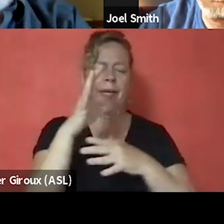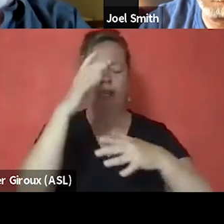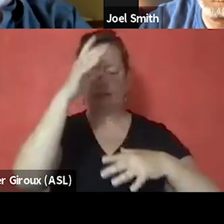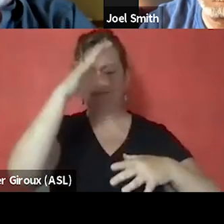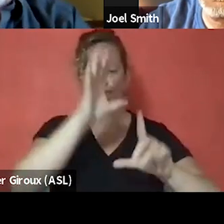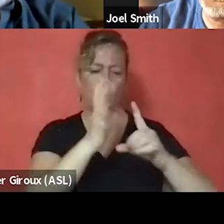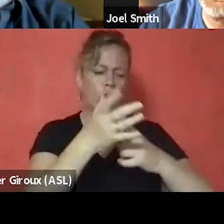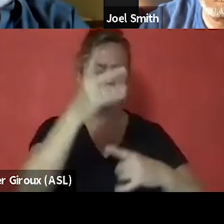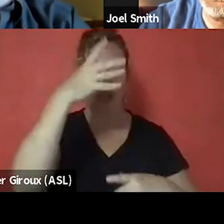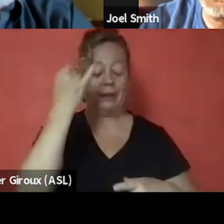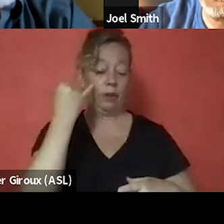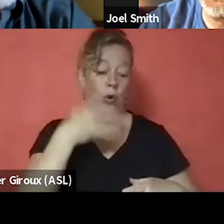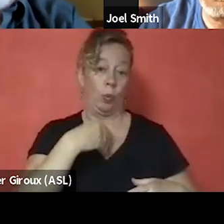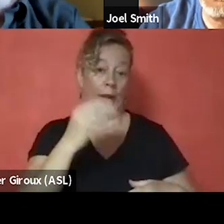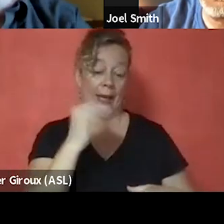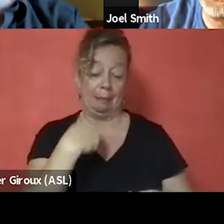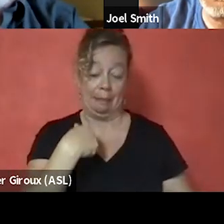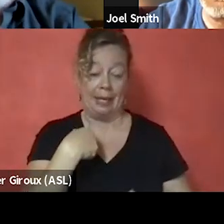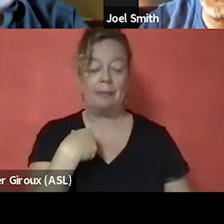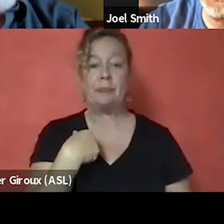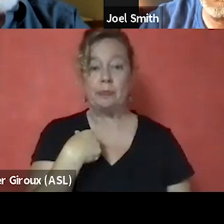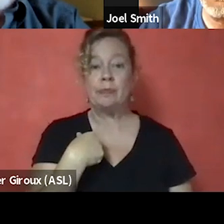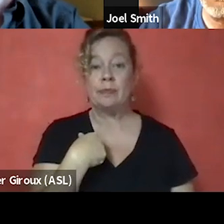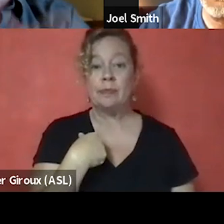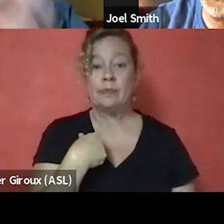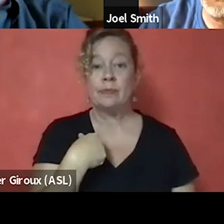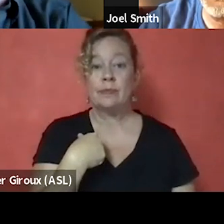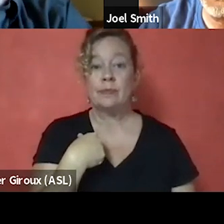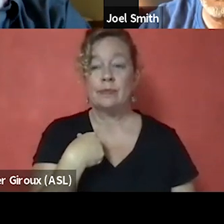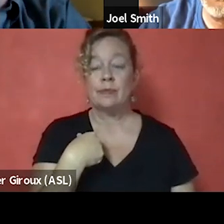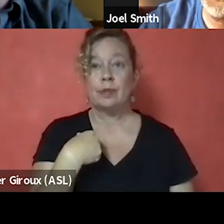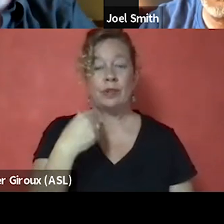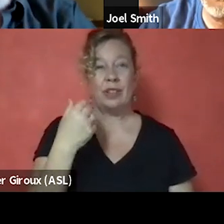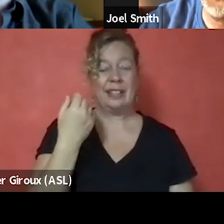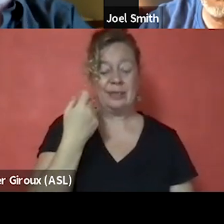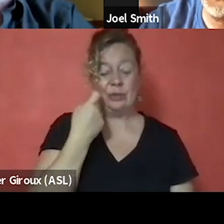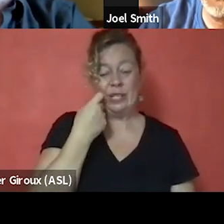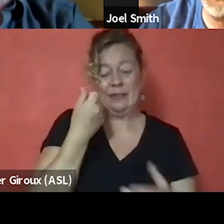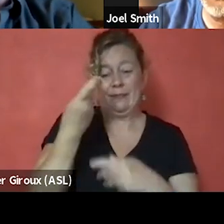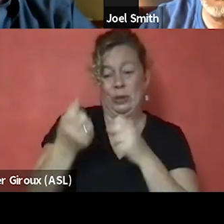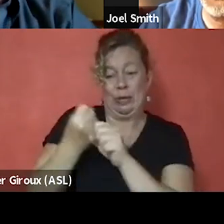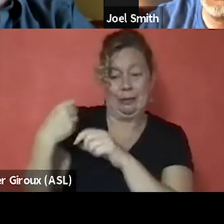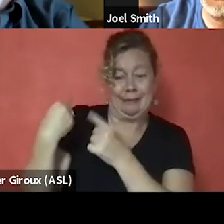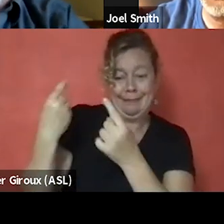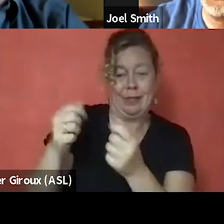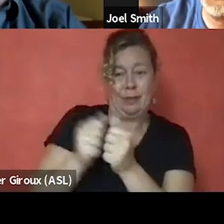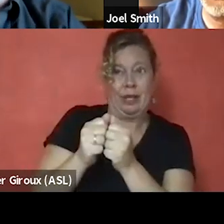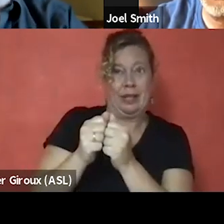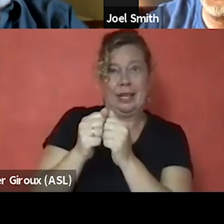And only in the last number of years with the uprising that we're experiencing of knowledge and understanding,